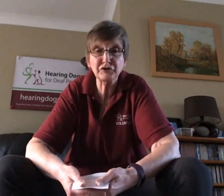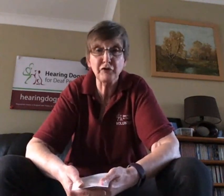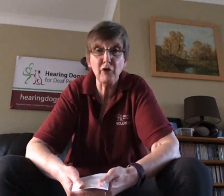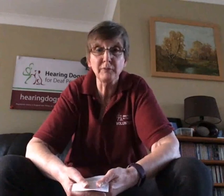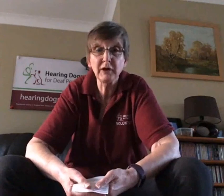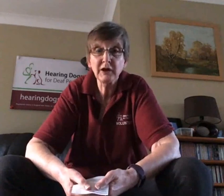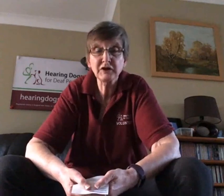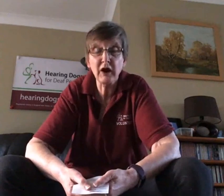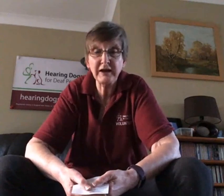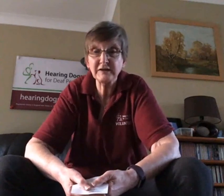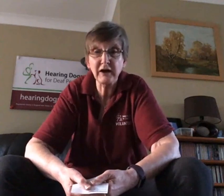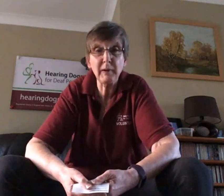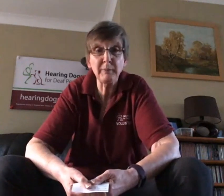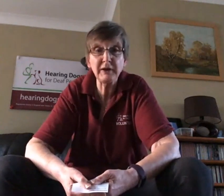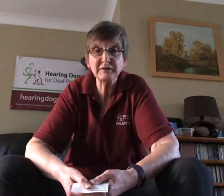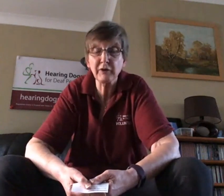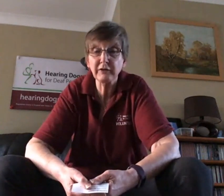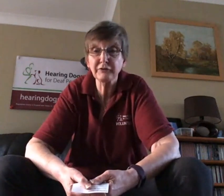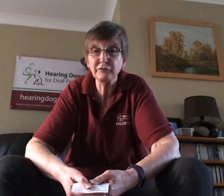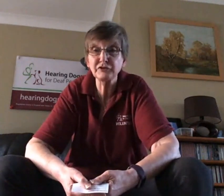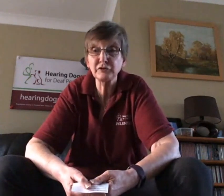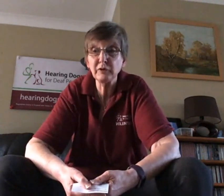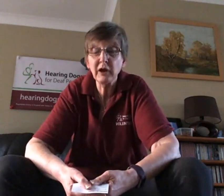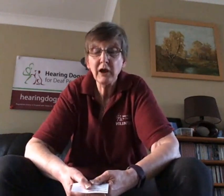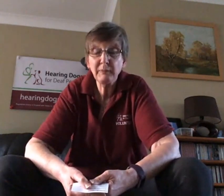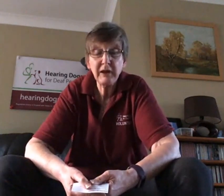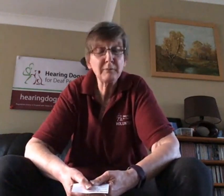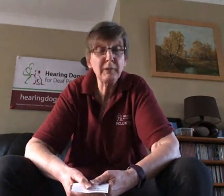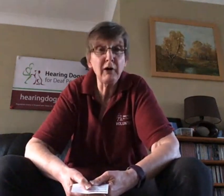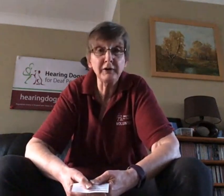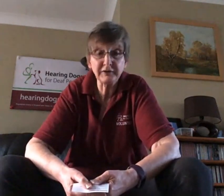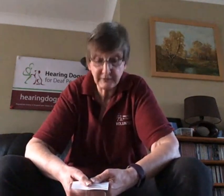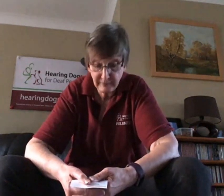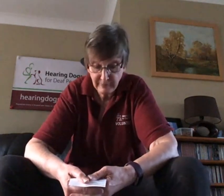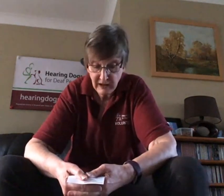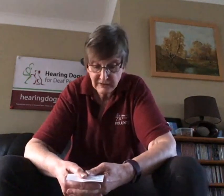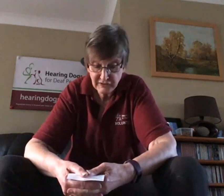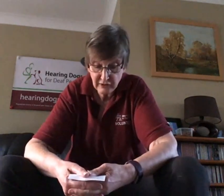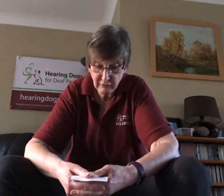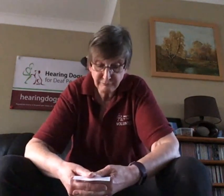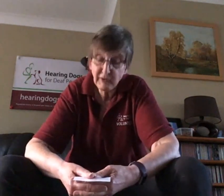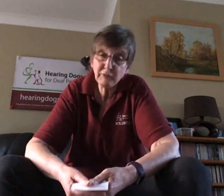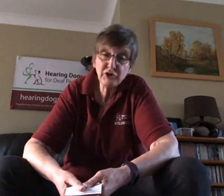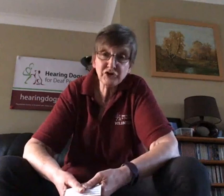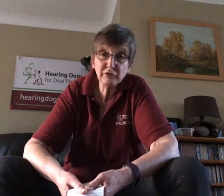tiny, tiny puppies right through to being partnered so I'm going to wish you a really